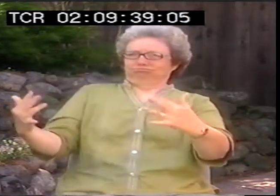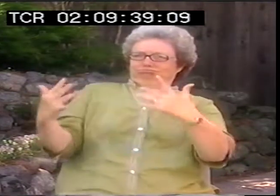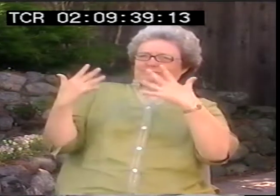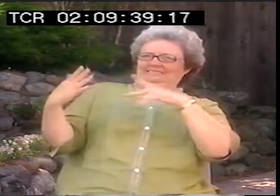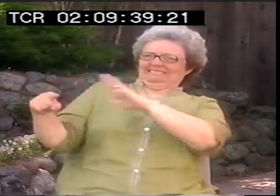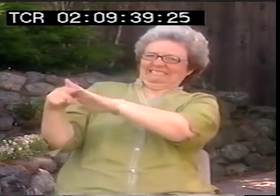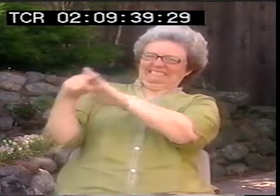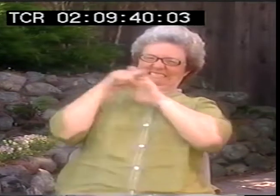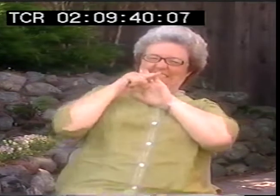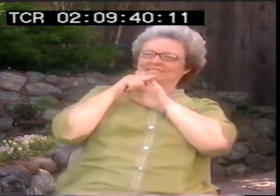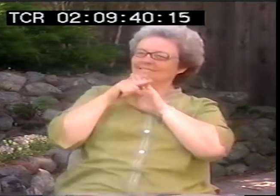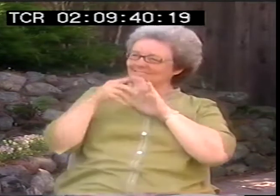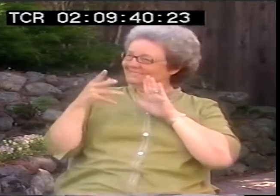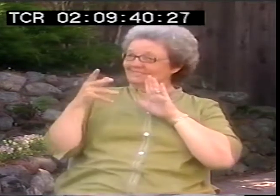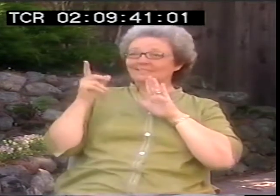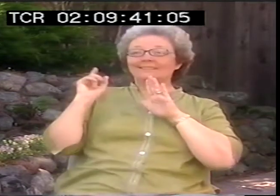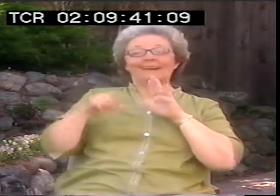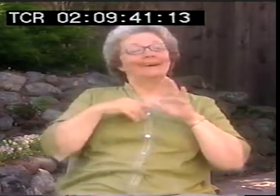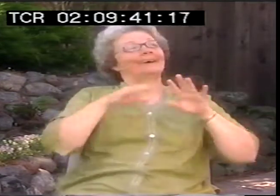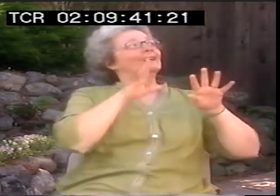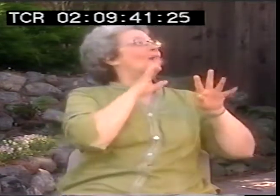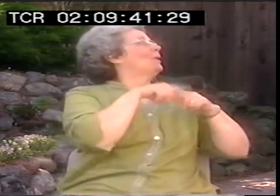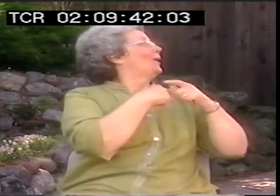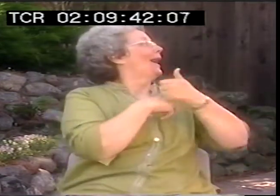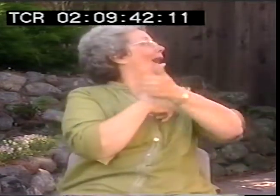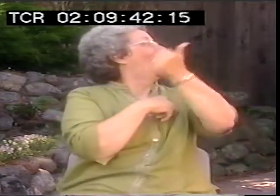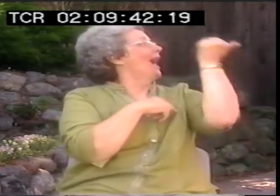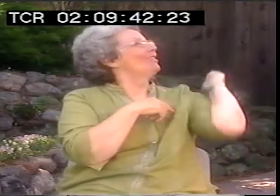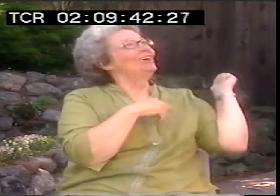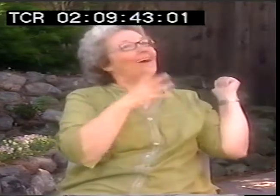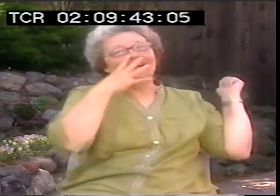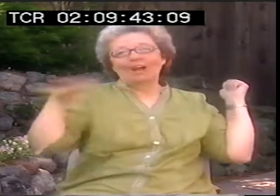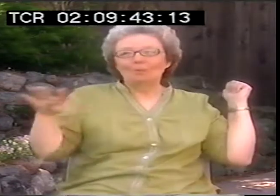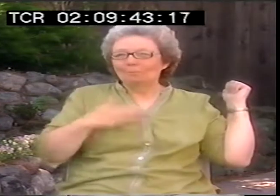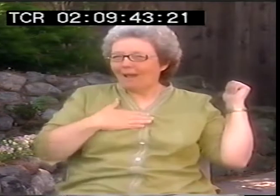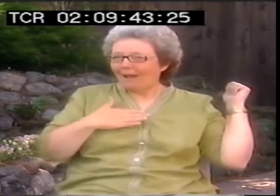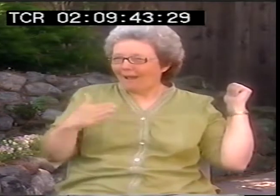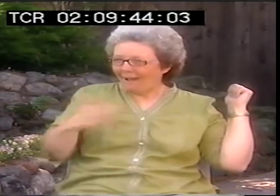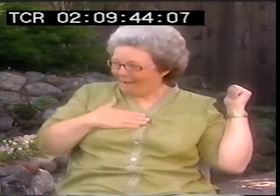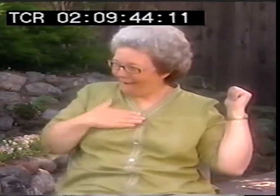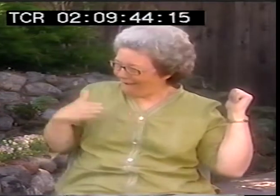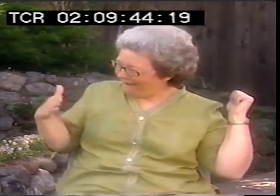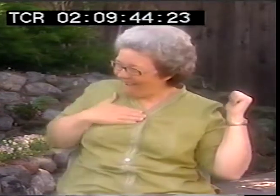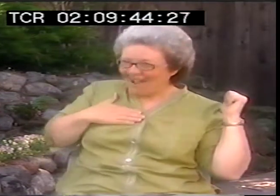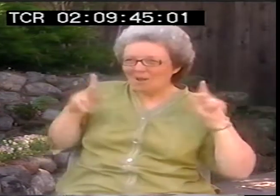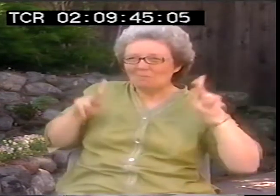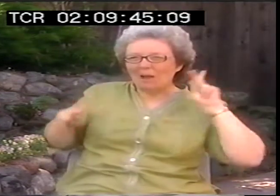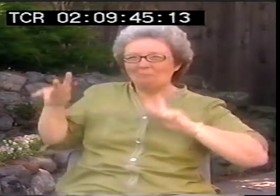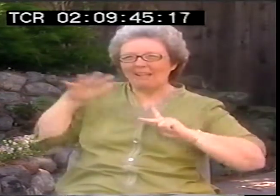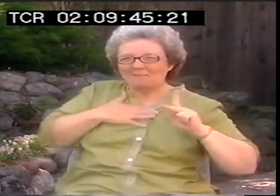So if I'm going to talk about other things and ignore my own people, my own cohort, or where